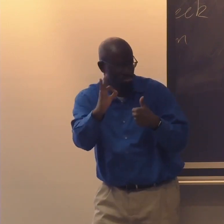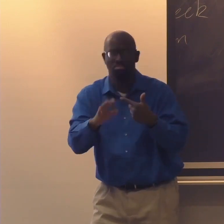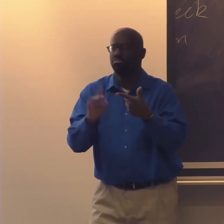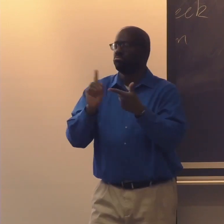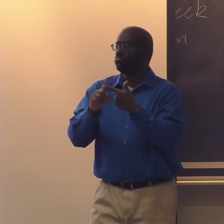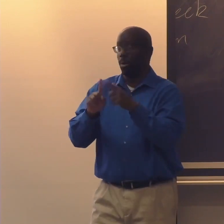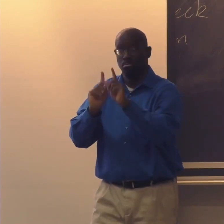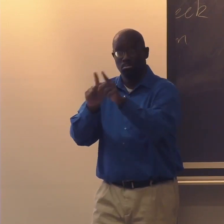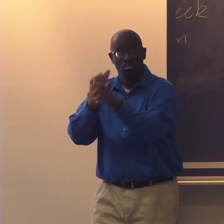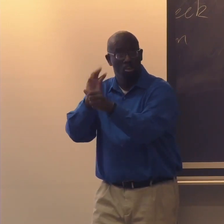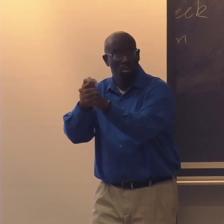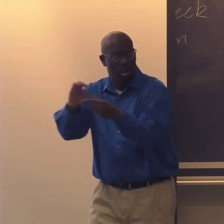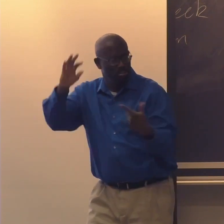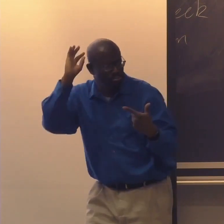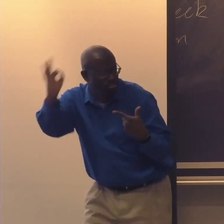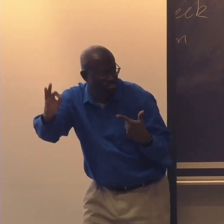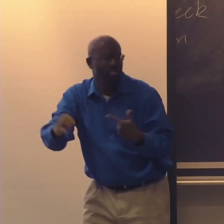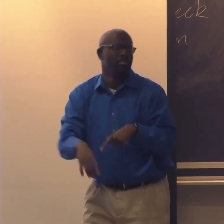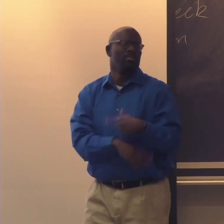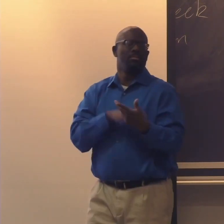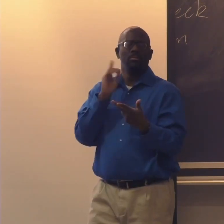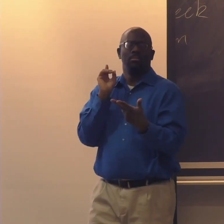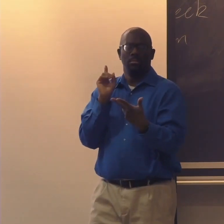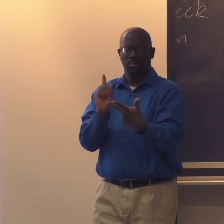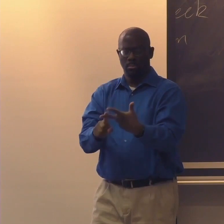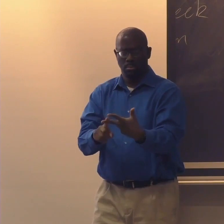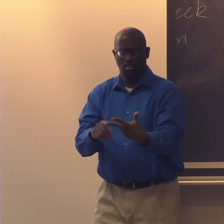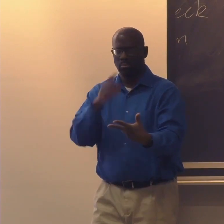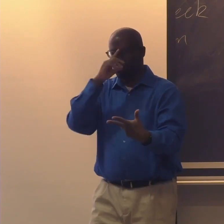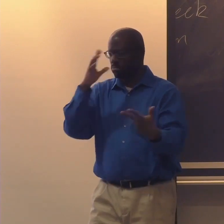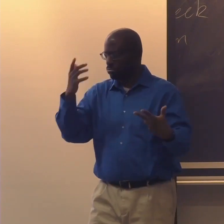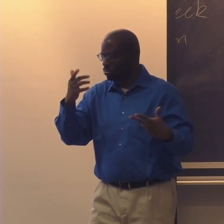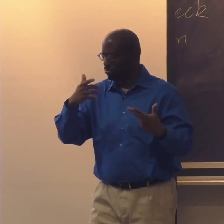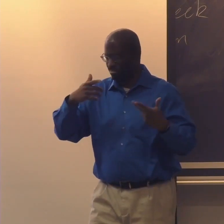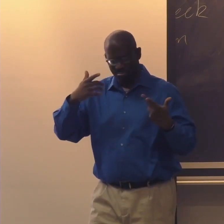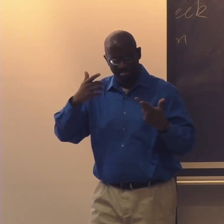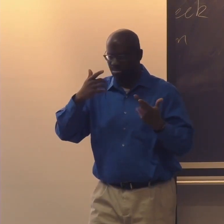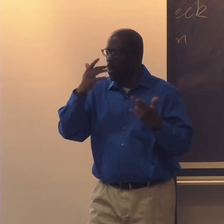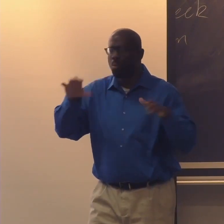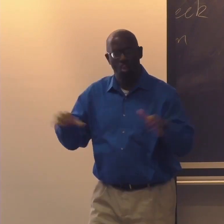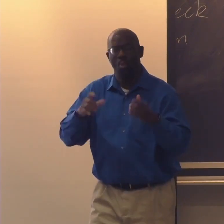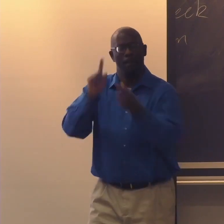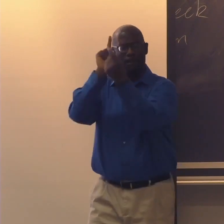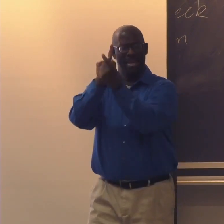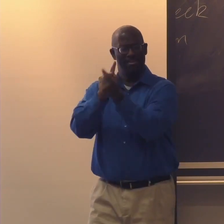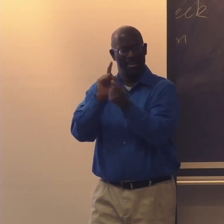of the graduation requirements. They passed their tests. They attended school on a regular basis.